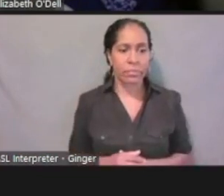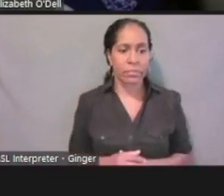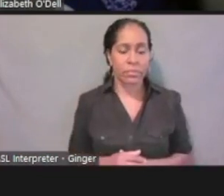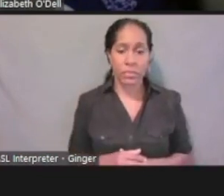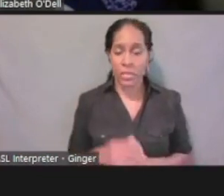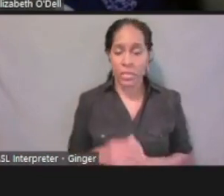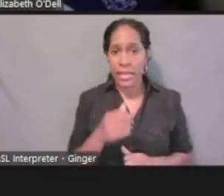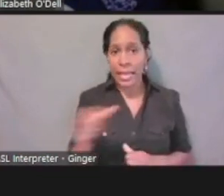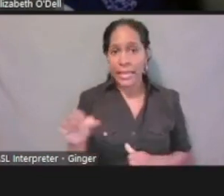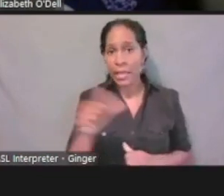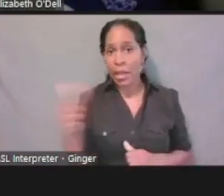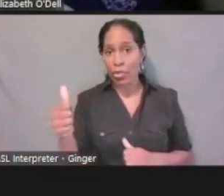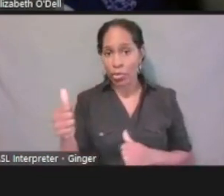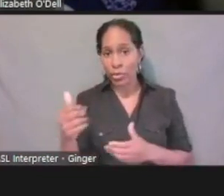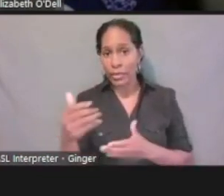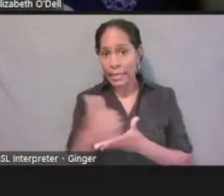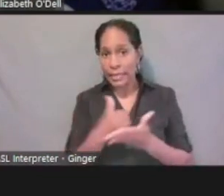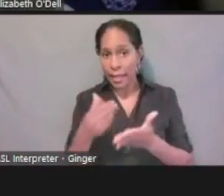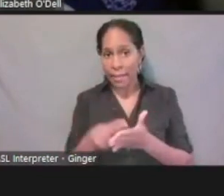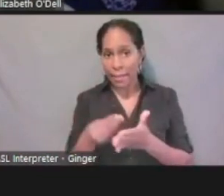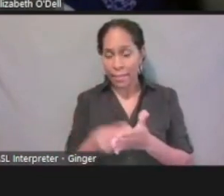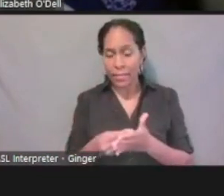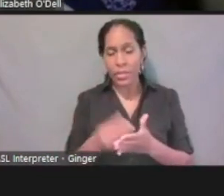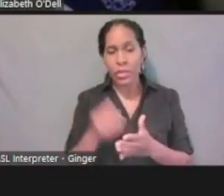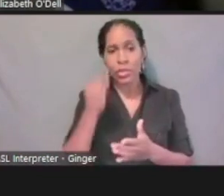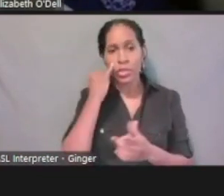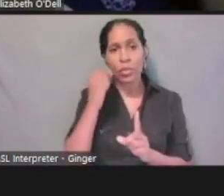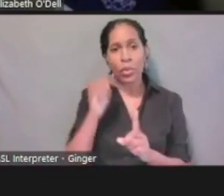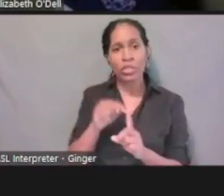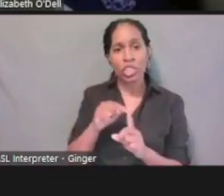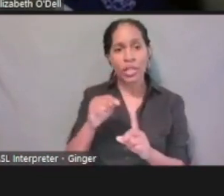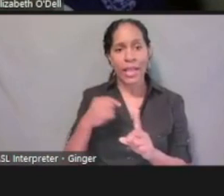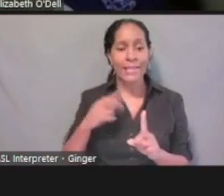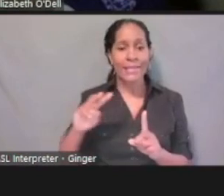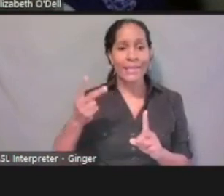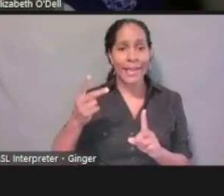So if she had a second job, maybe part-time as well,